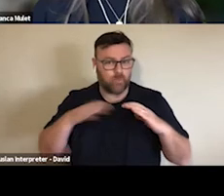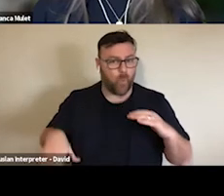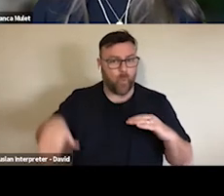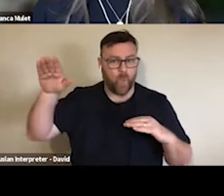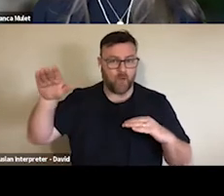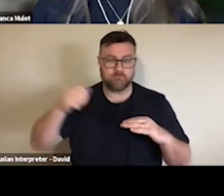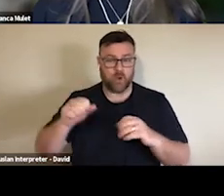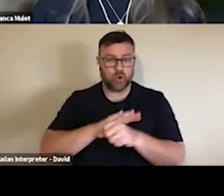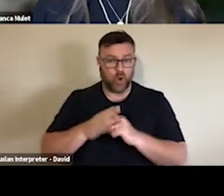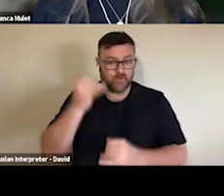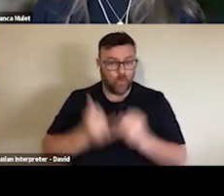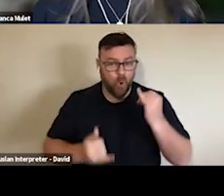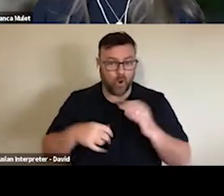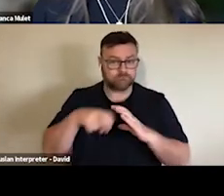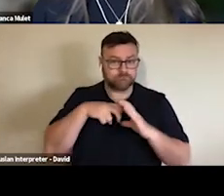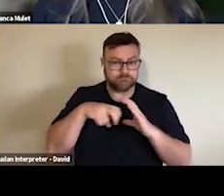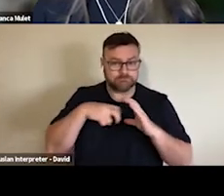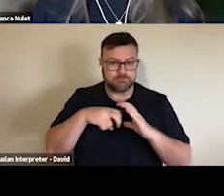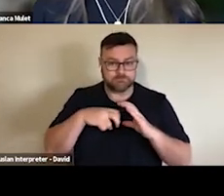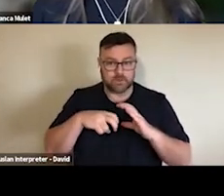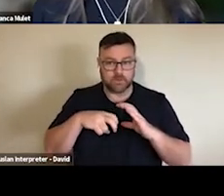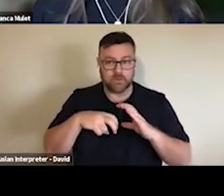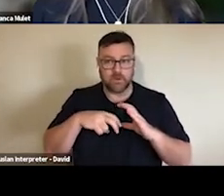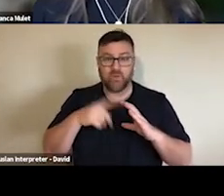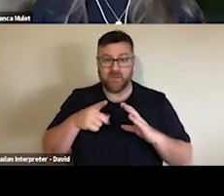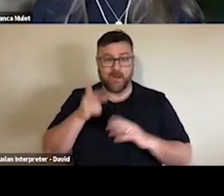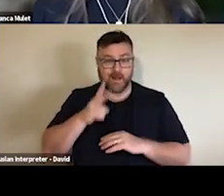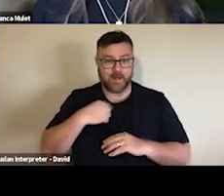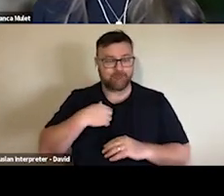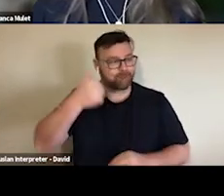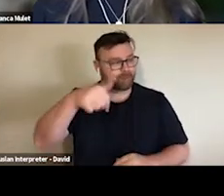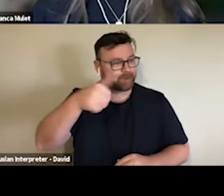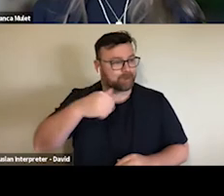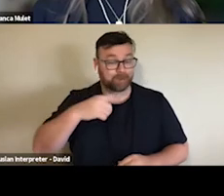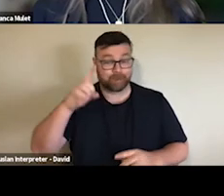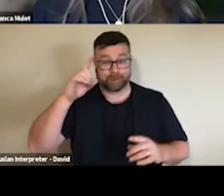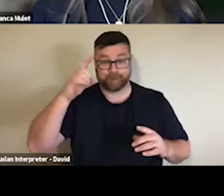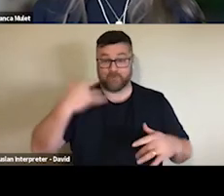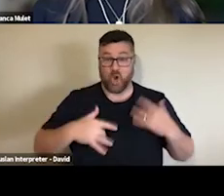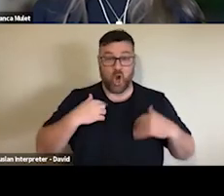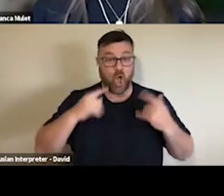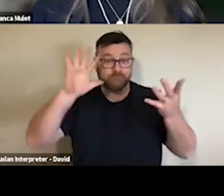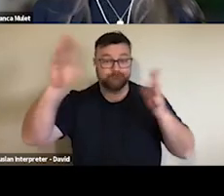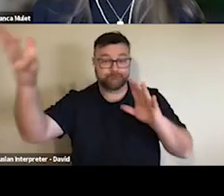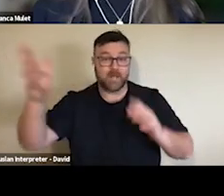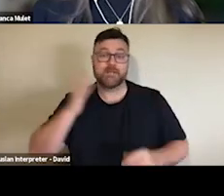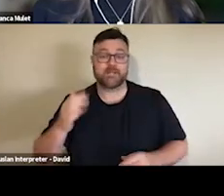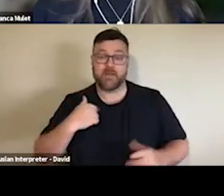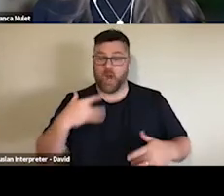say that someone in their home is vulnerable to a serious outcome and I just checked the